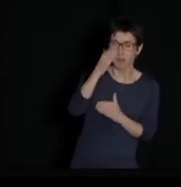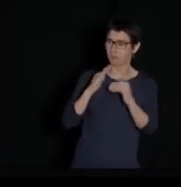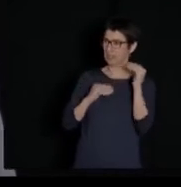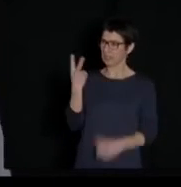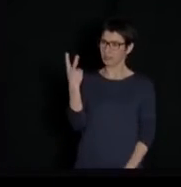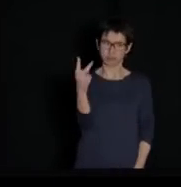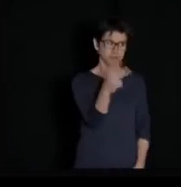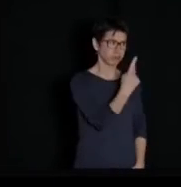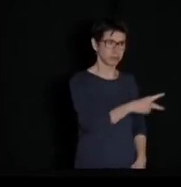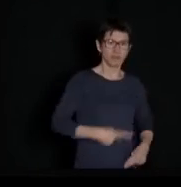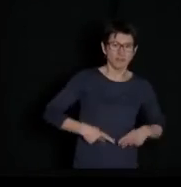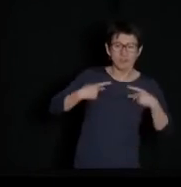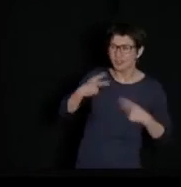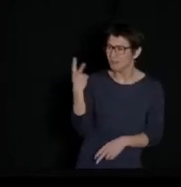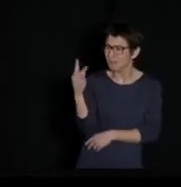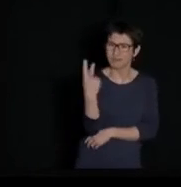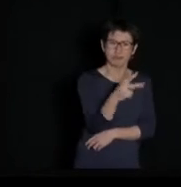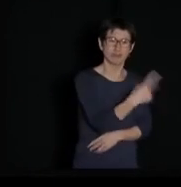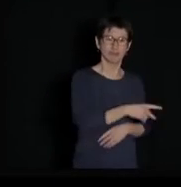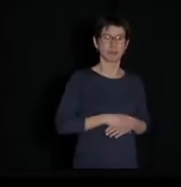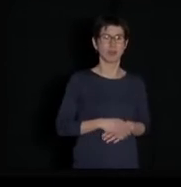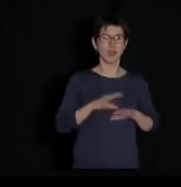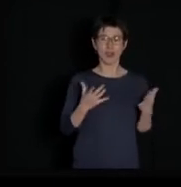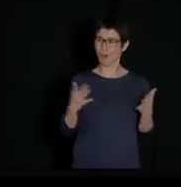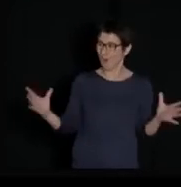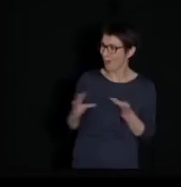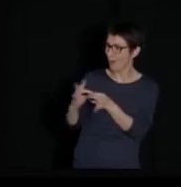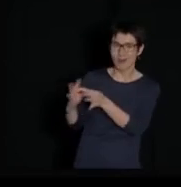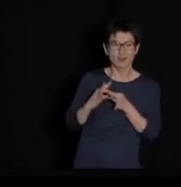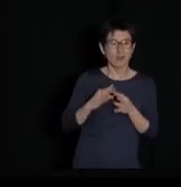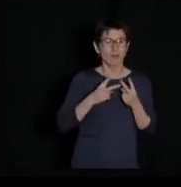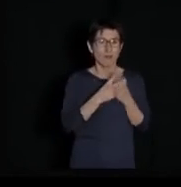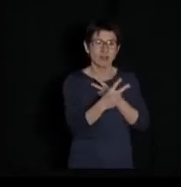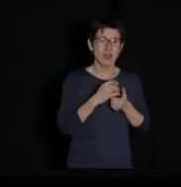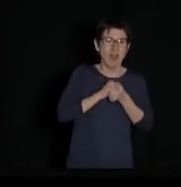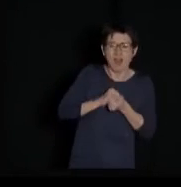They will be decisive for your jobs, your lives, and the way you look at your neighbors or your friends.